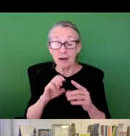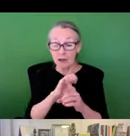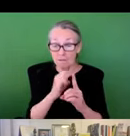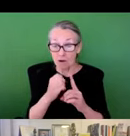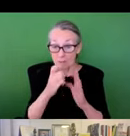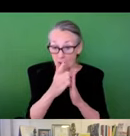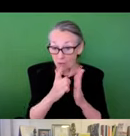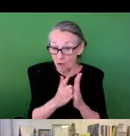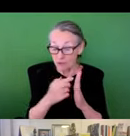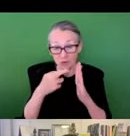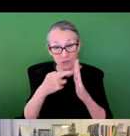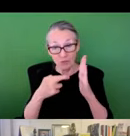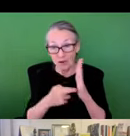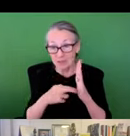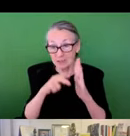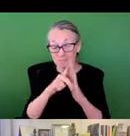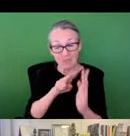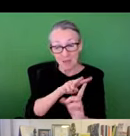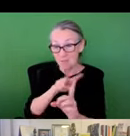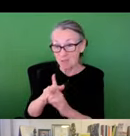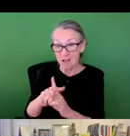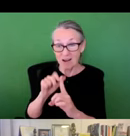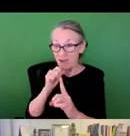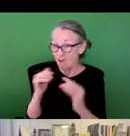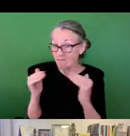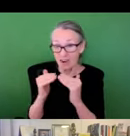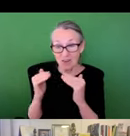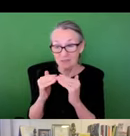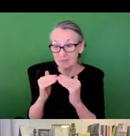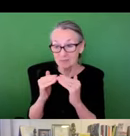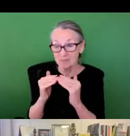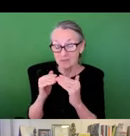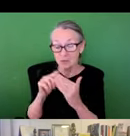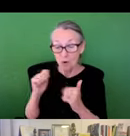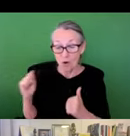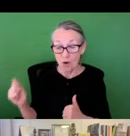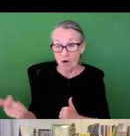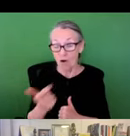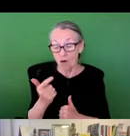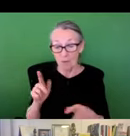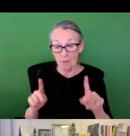EJ talks about nations environmental laws, regulations and policies have not been applied fairly across all